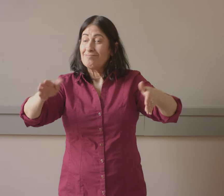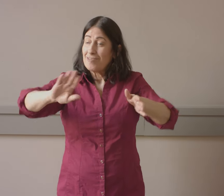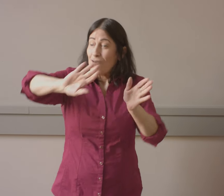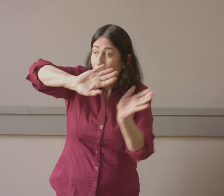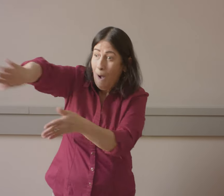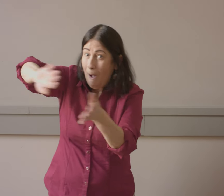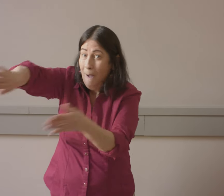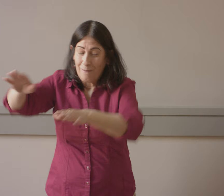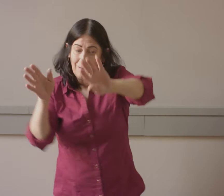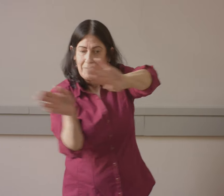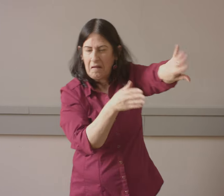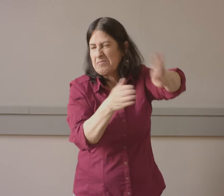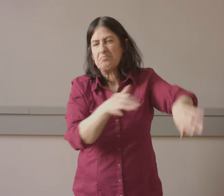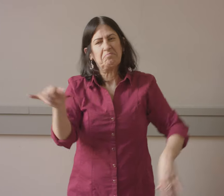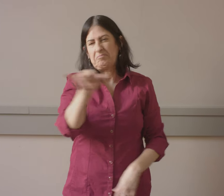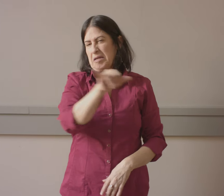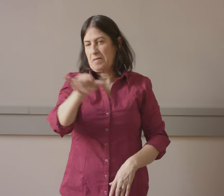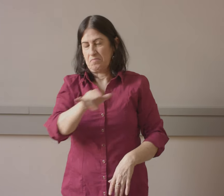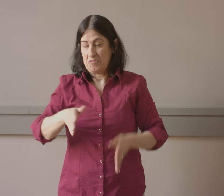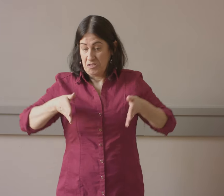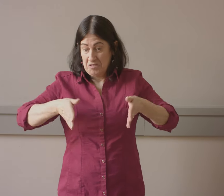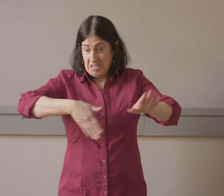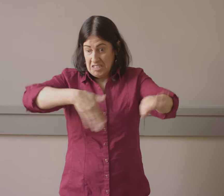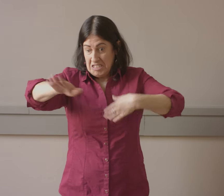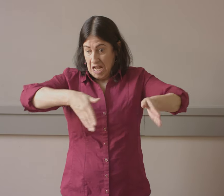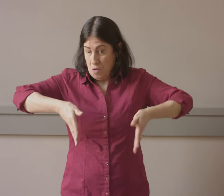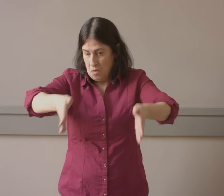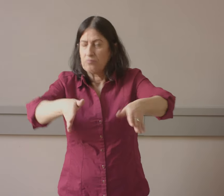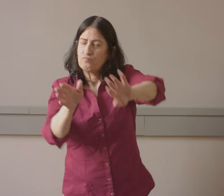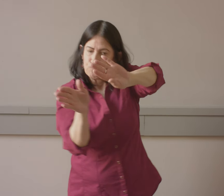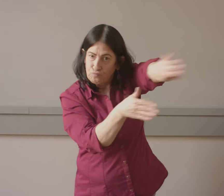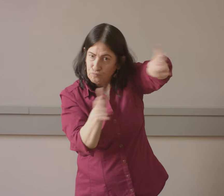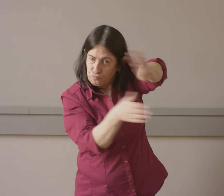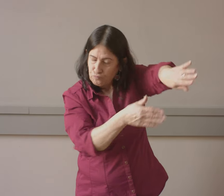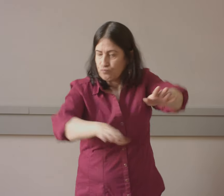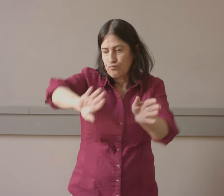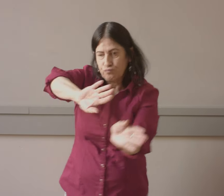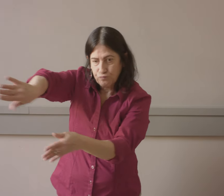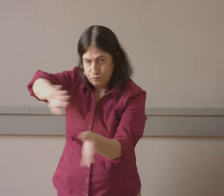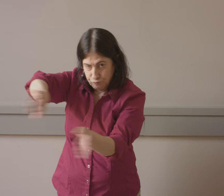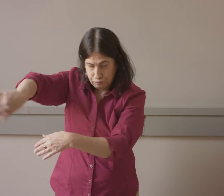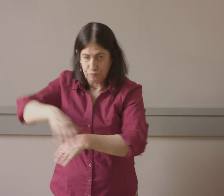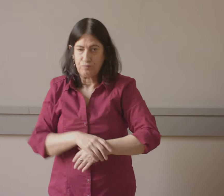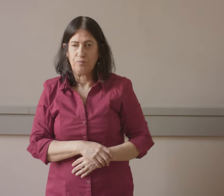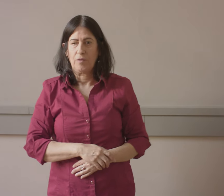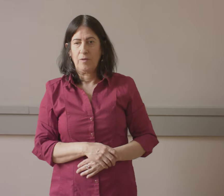street. You can gesture to move left or right if they're walking. Once you have